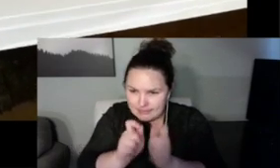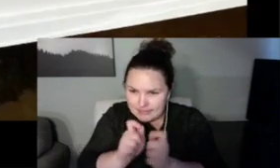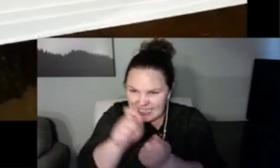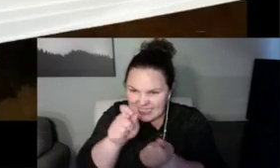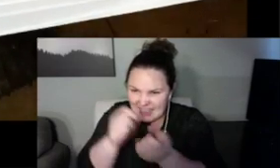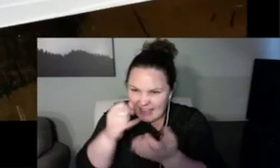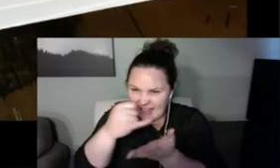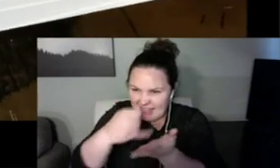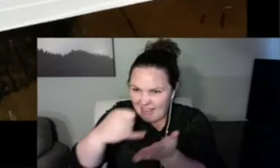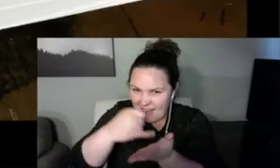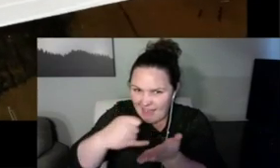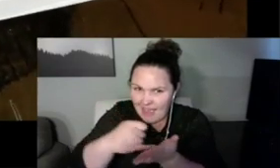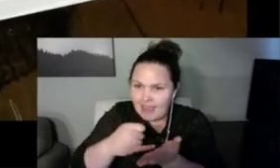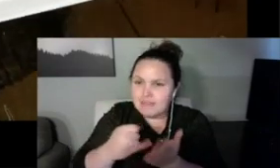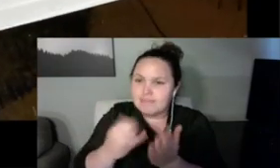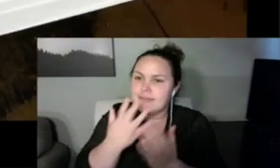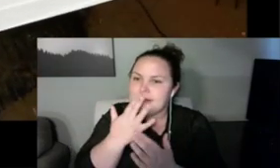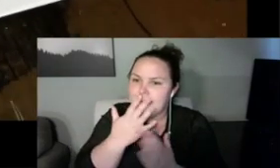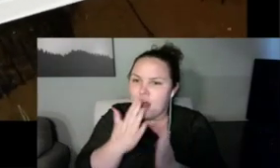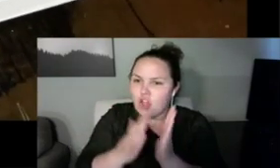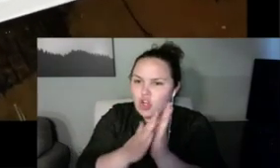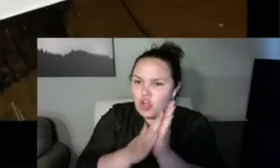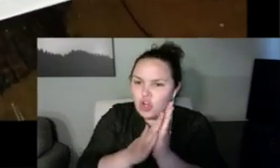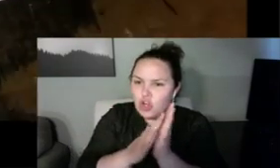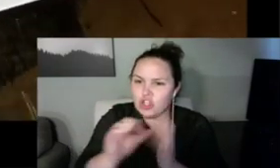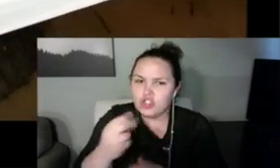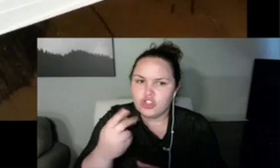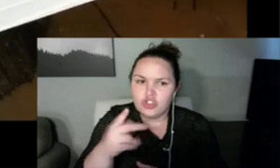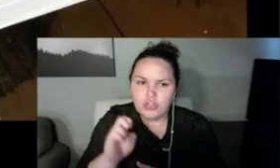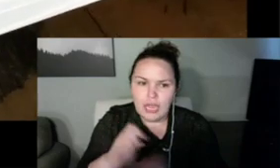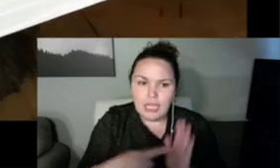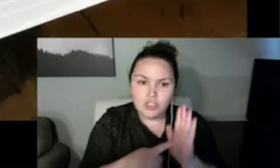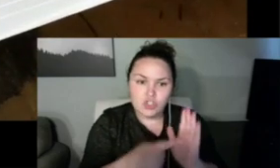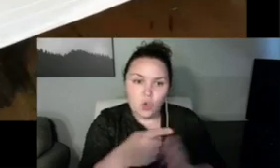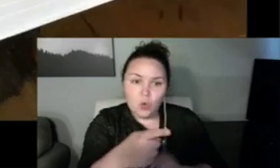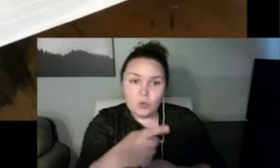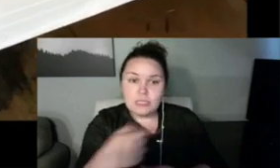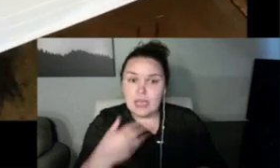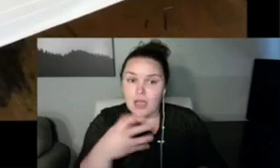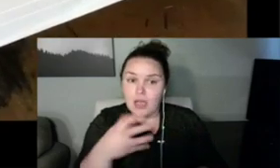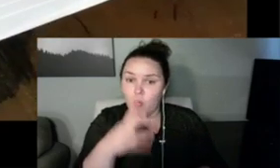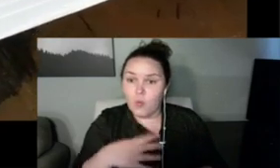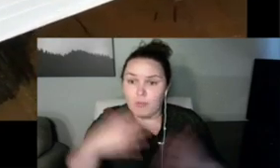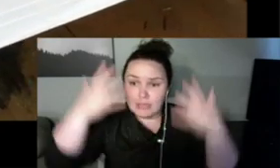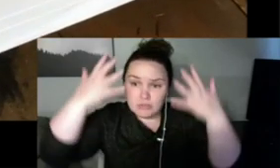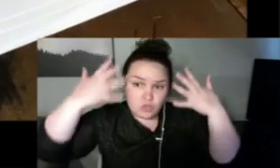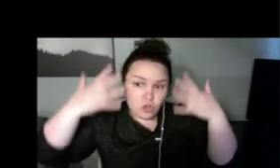do for a hobby. And when I I'm a licensed massage therapist and own my own business, you know, so that's kind of what I do.